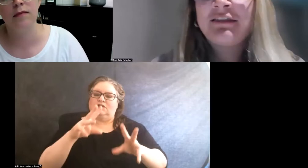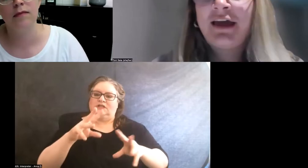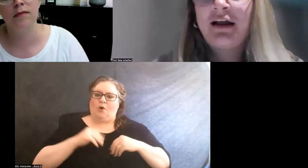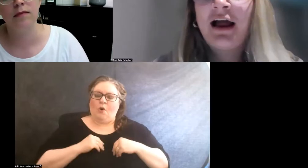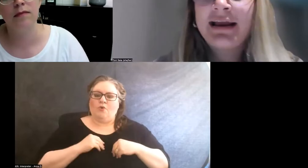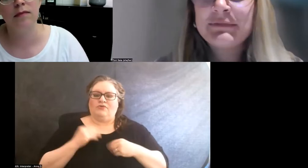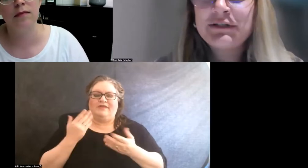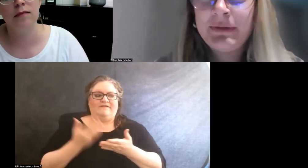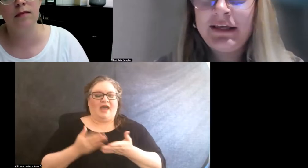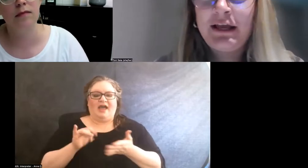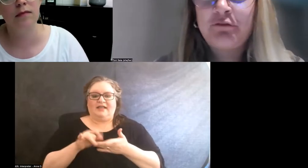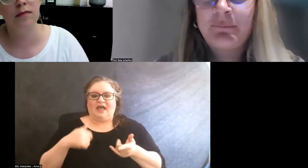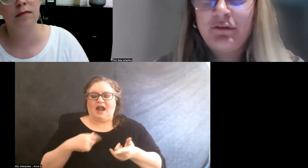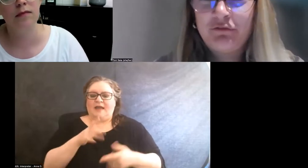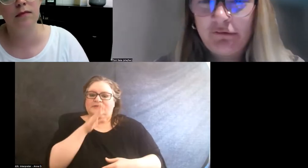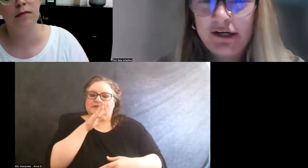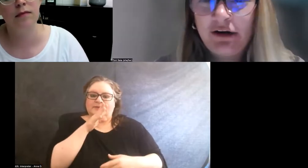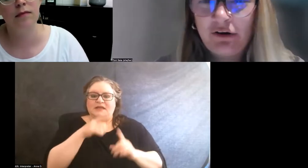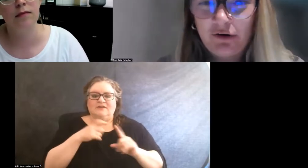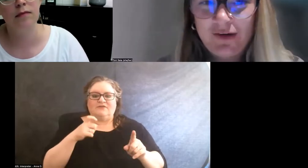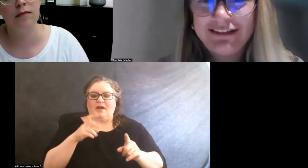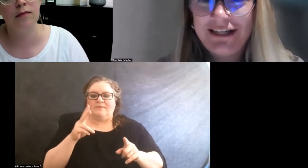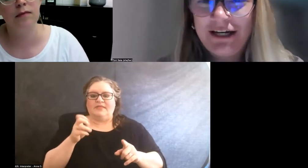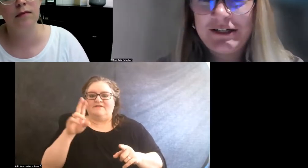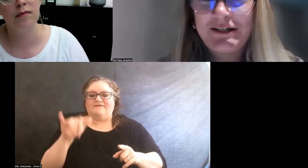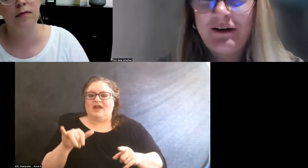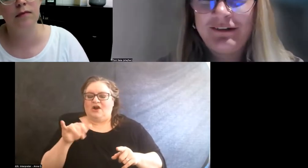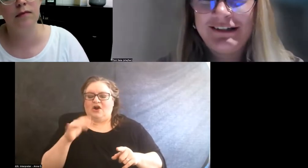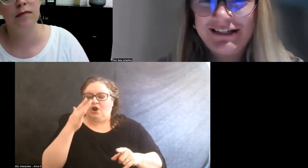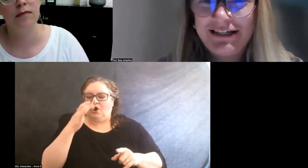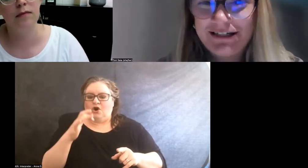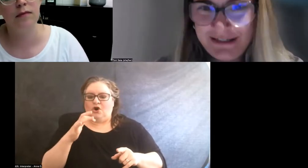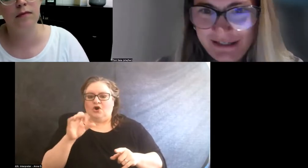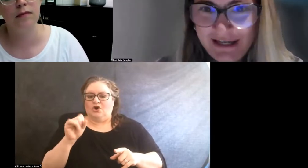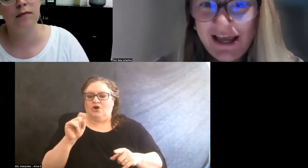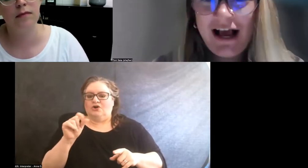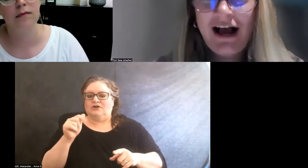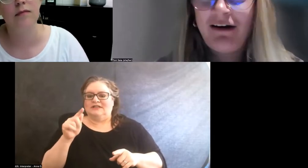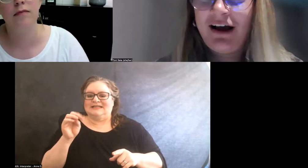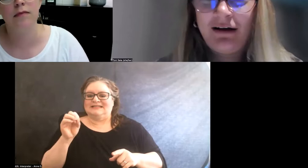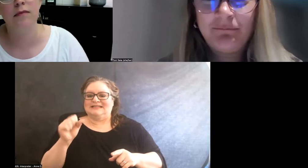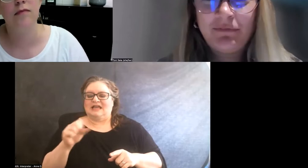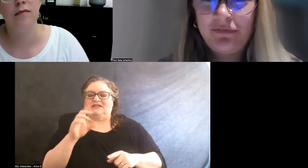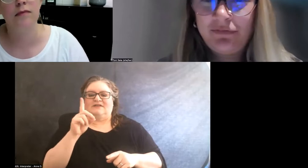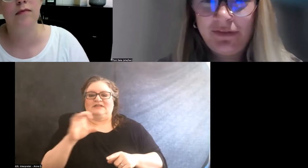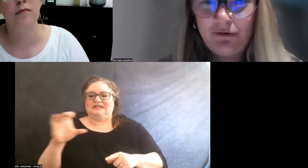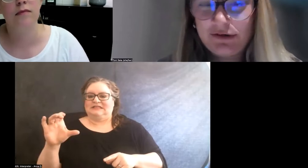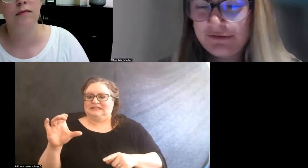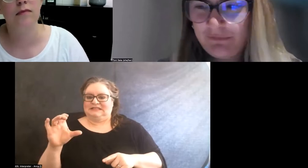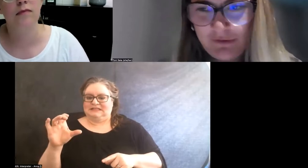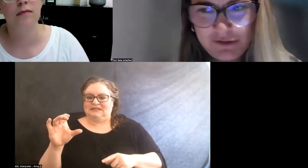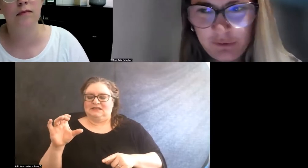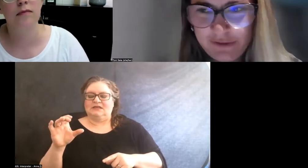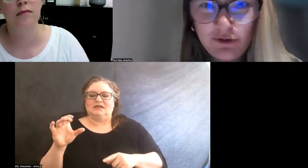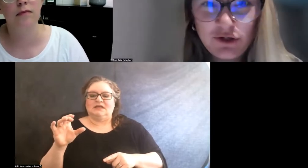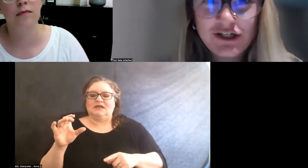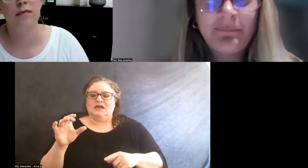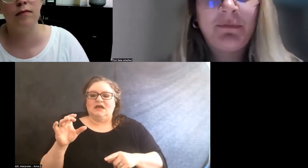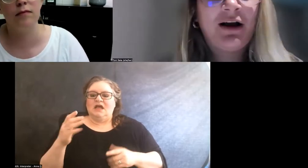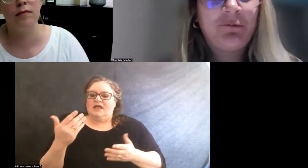that I am speaking from the very early stages of the DCC. There is new leadership,